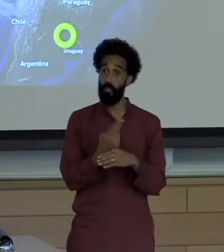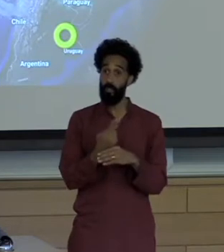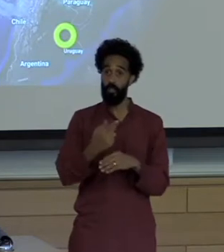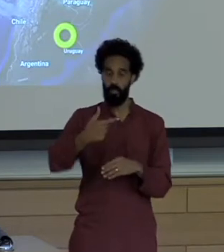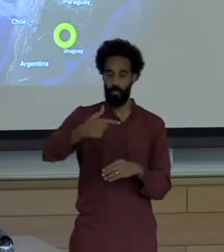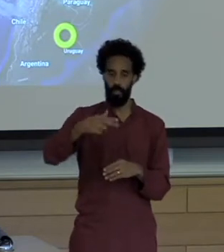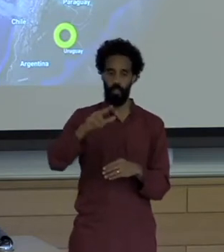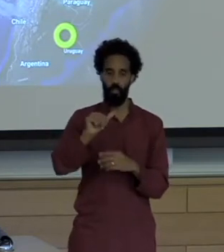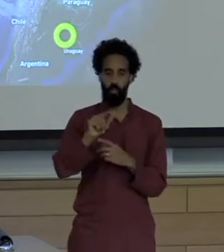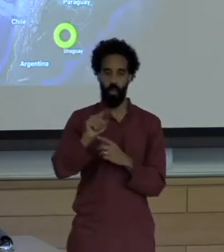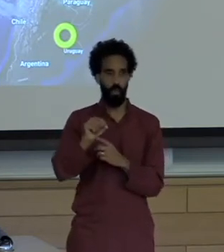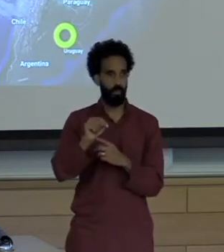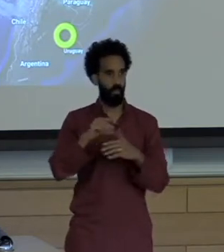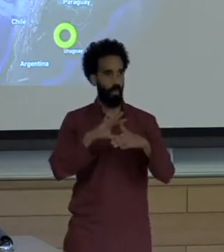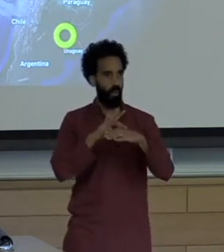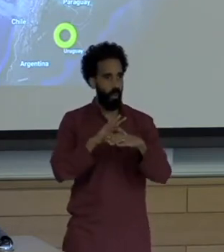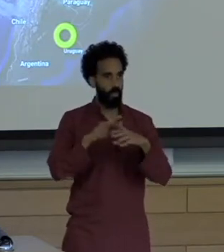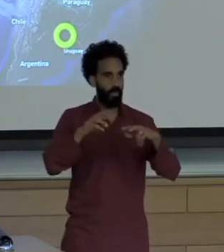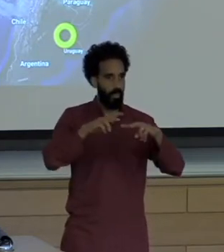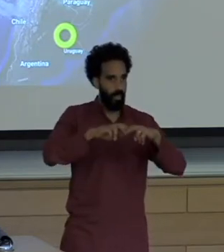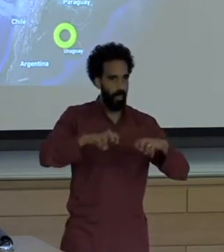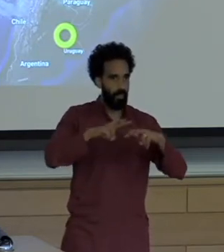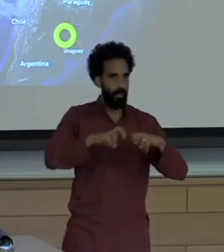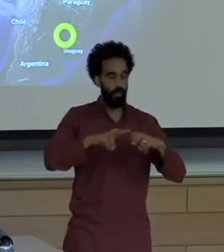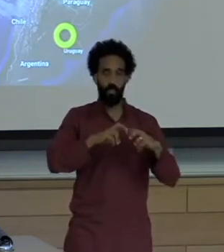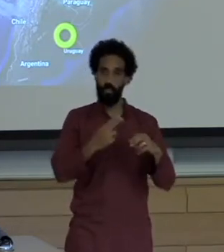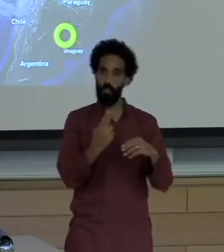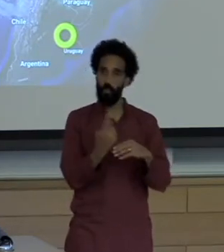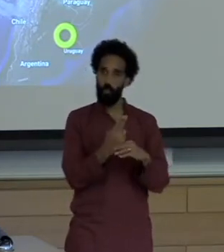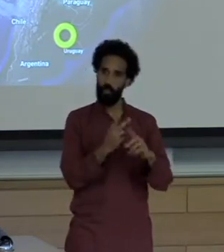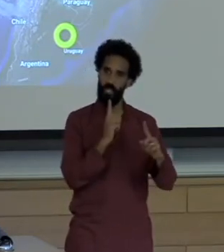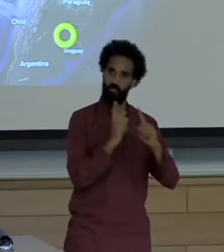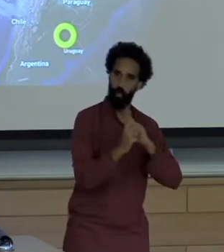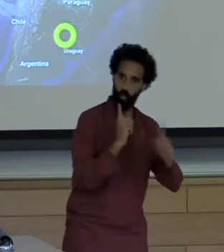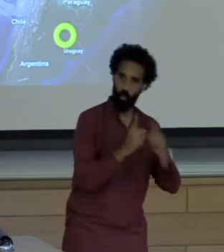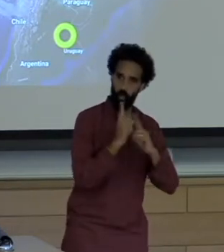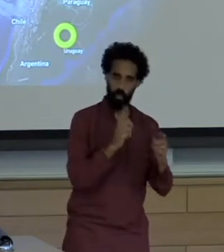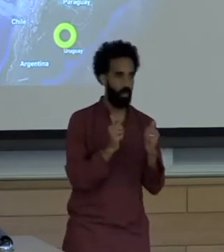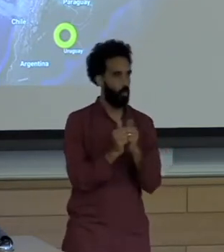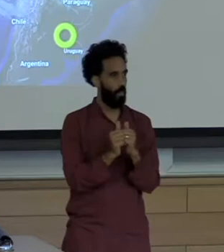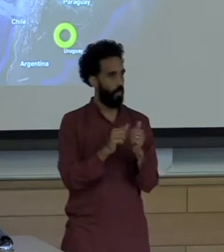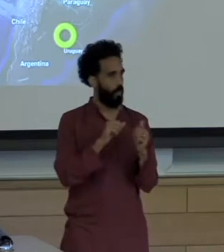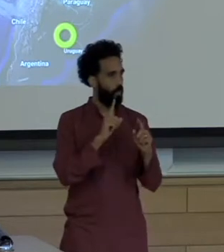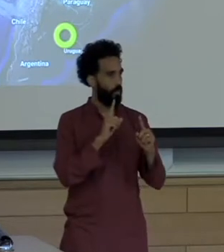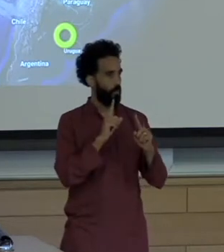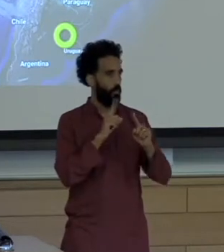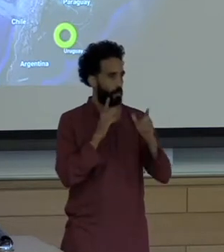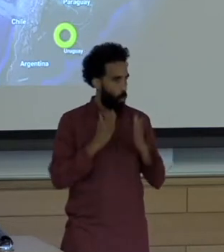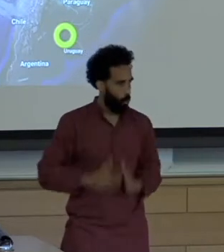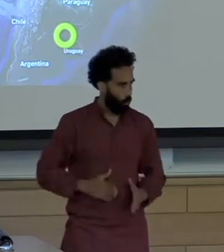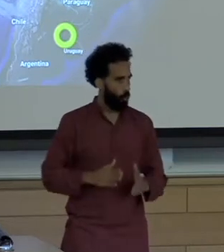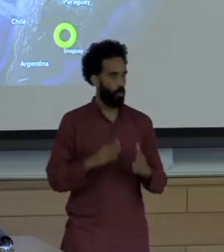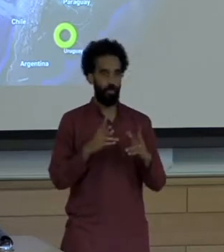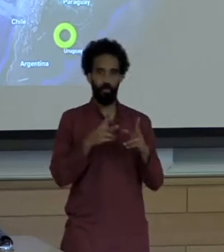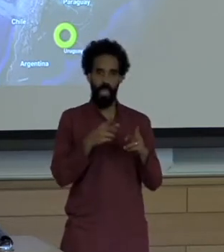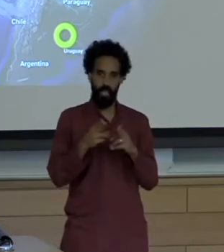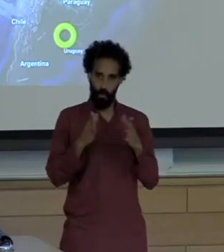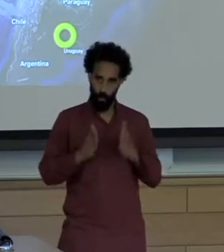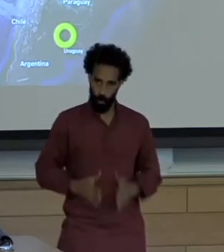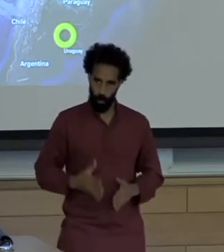Close open-ended interviews with reporters, editors and other stakeholders in the field and